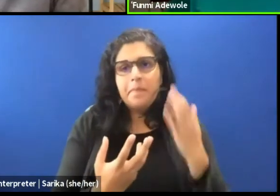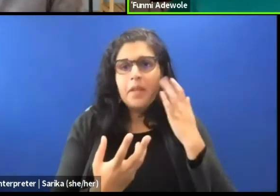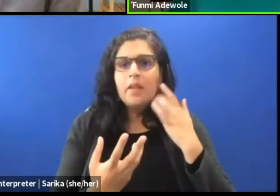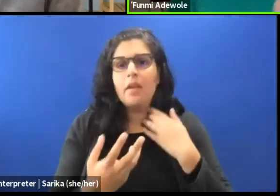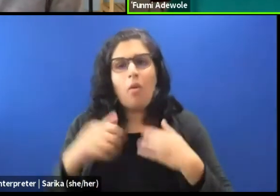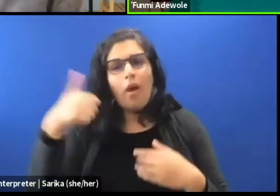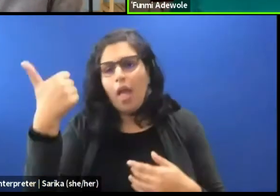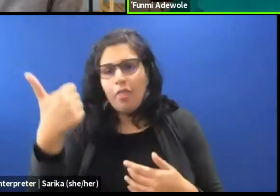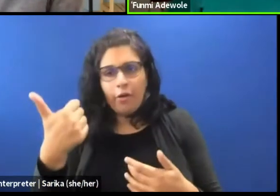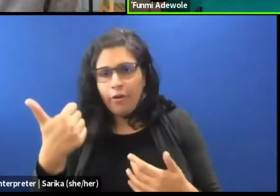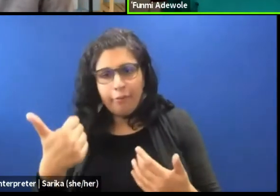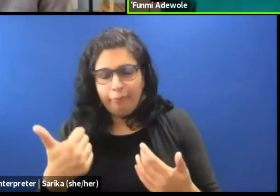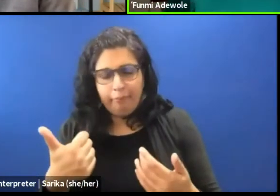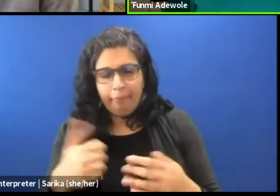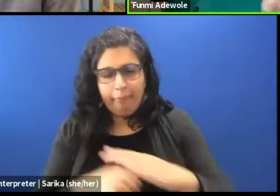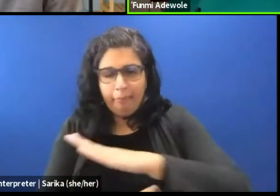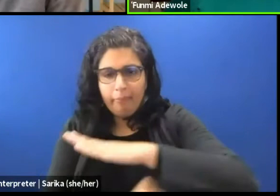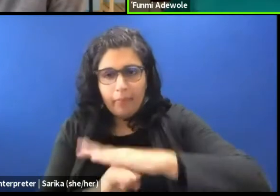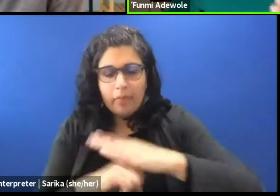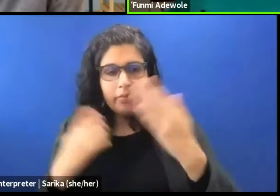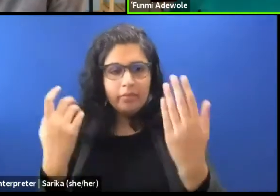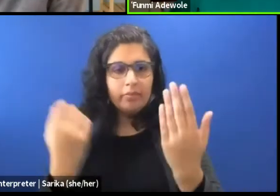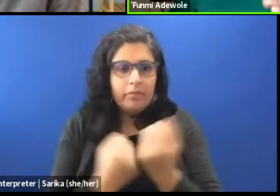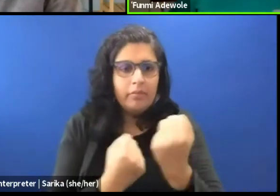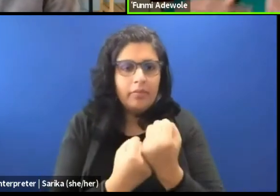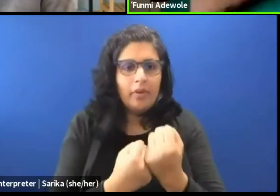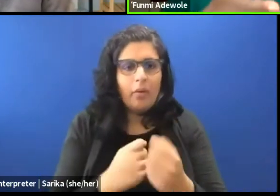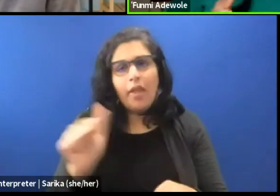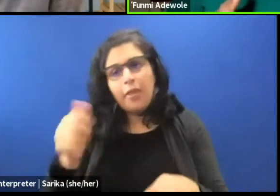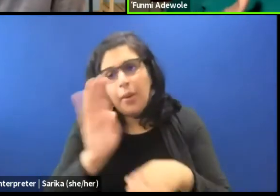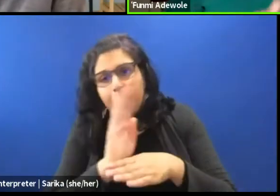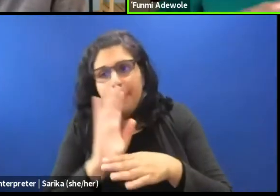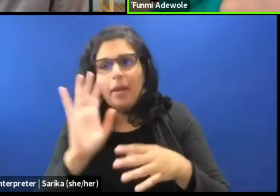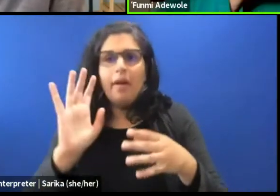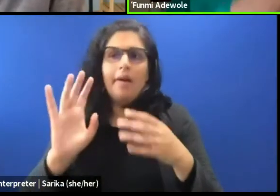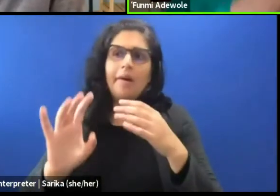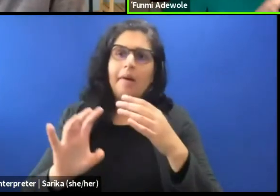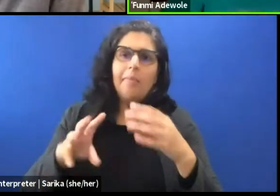or even you know a commercial sponsored stage,